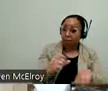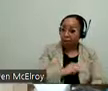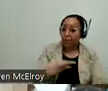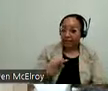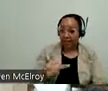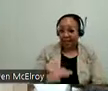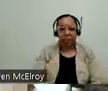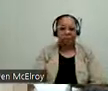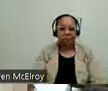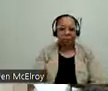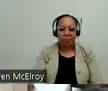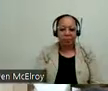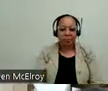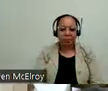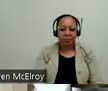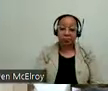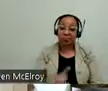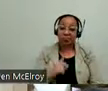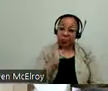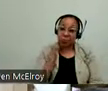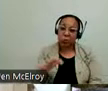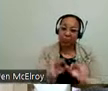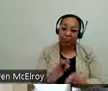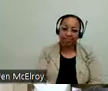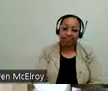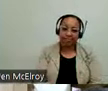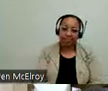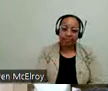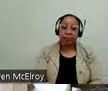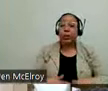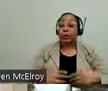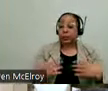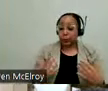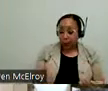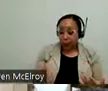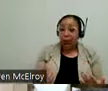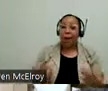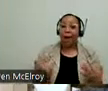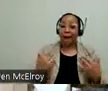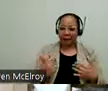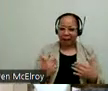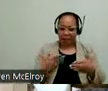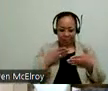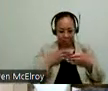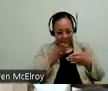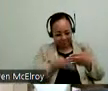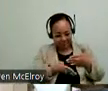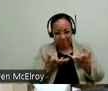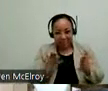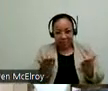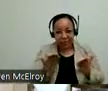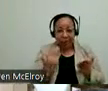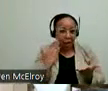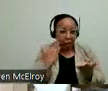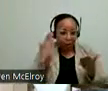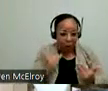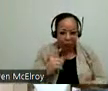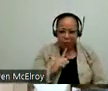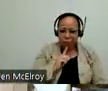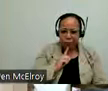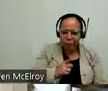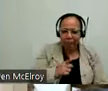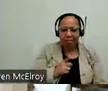So I'm going to close out here.